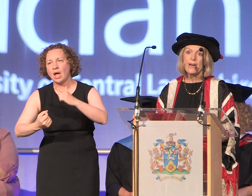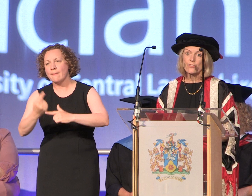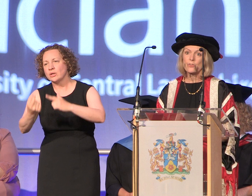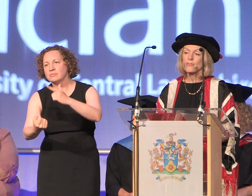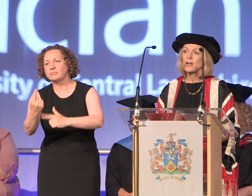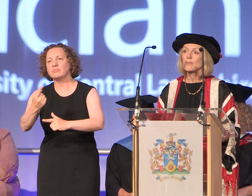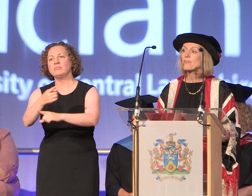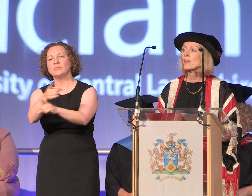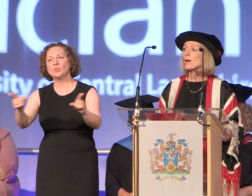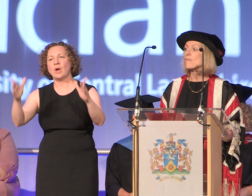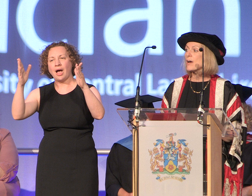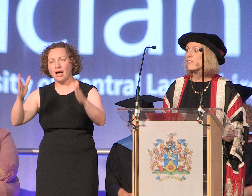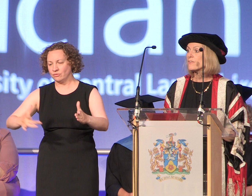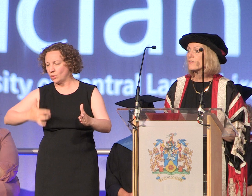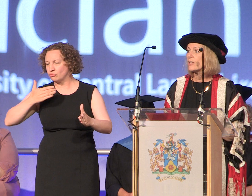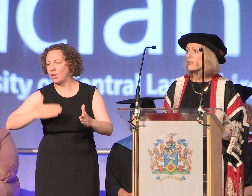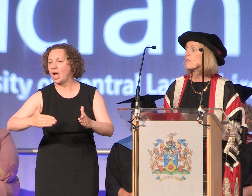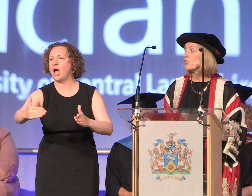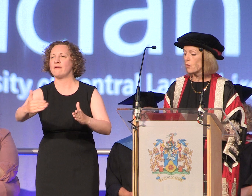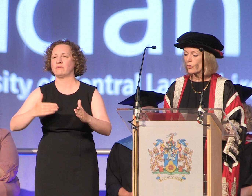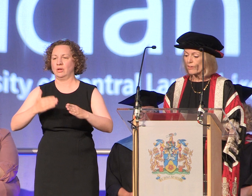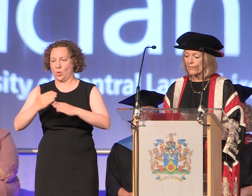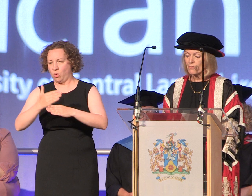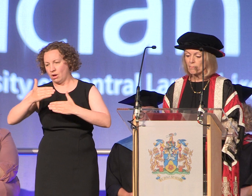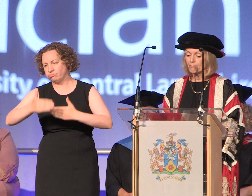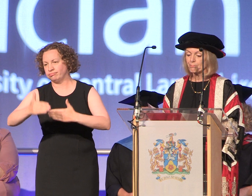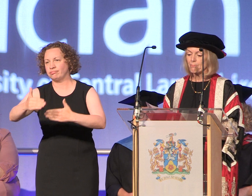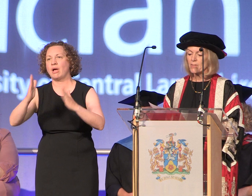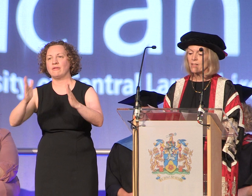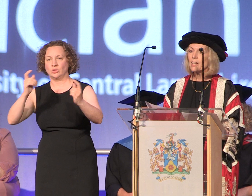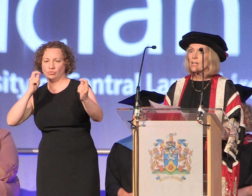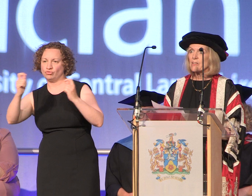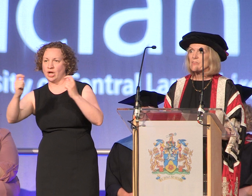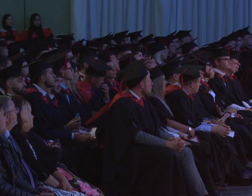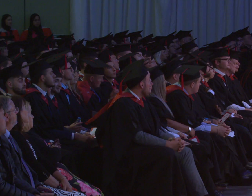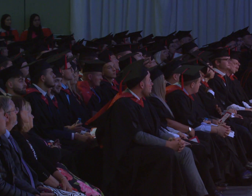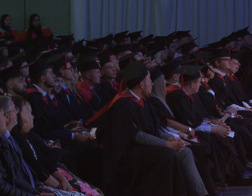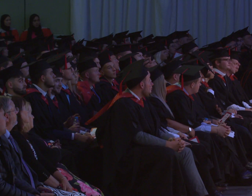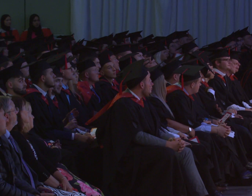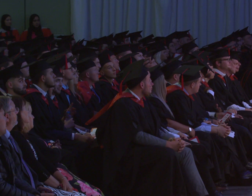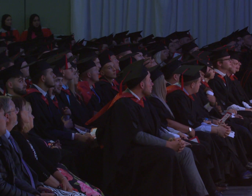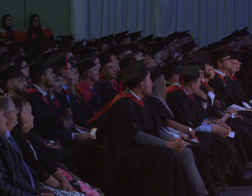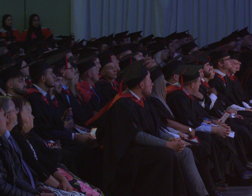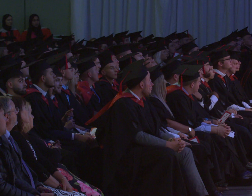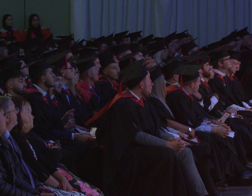yourselves at various stages in your careers. So what next that's the big